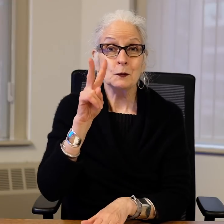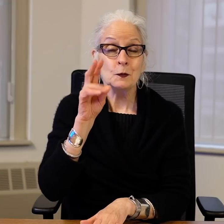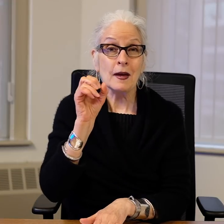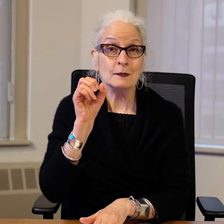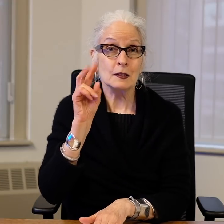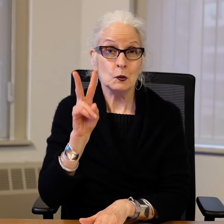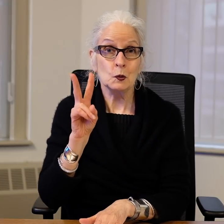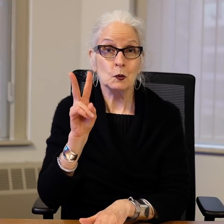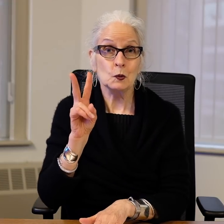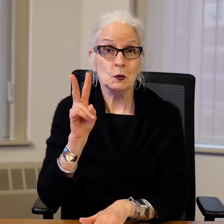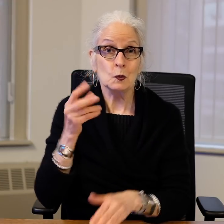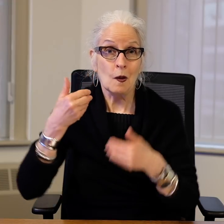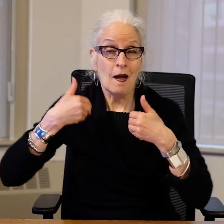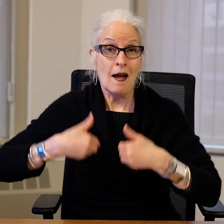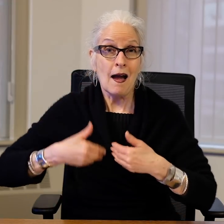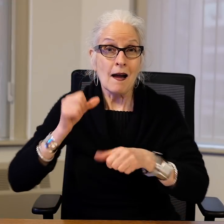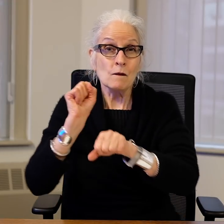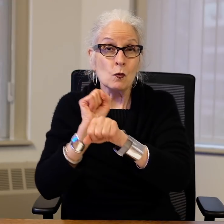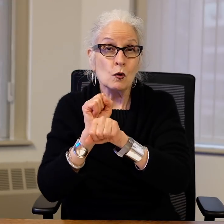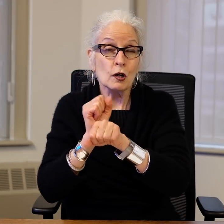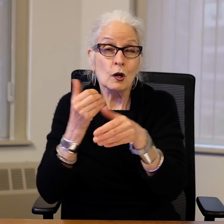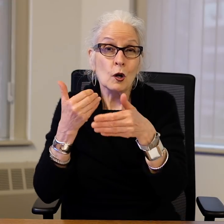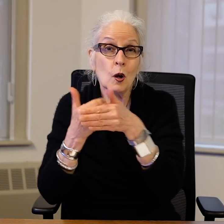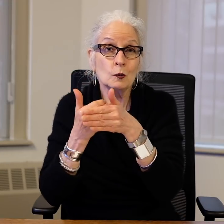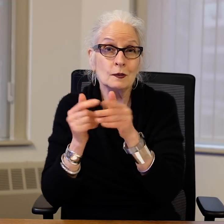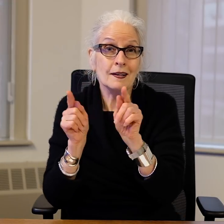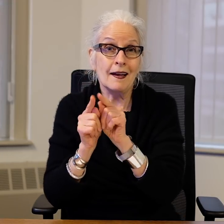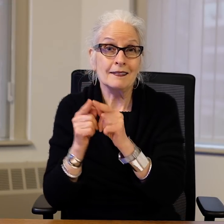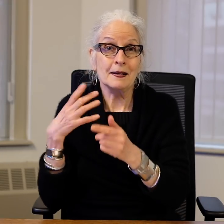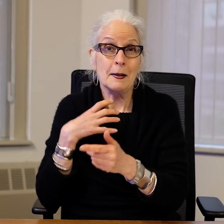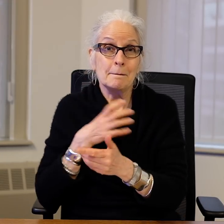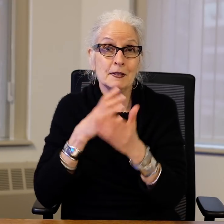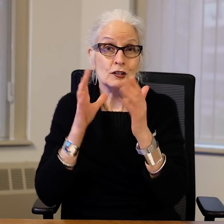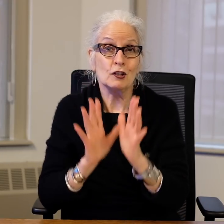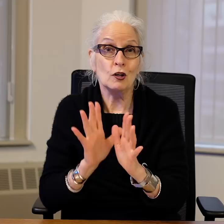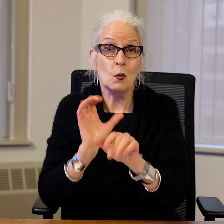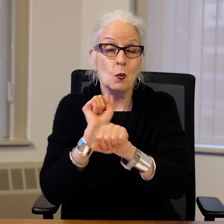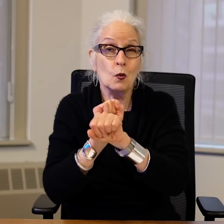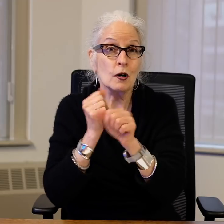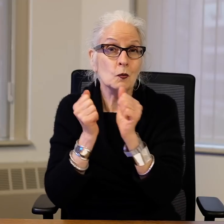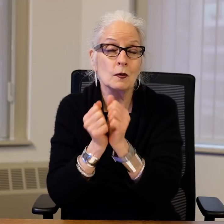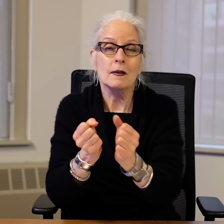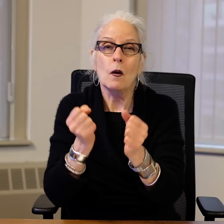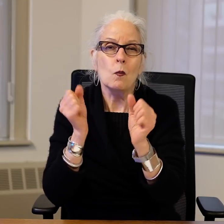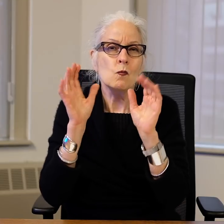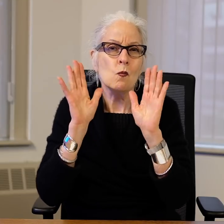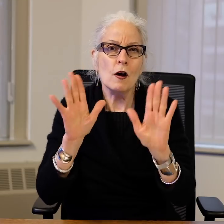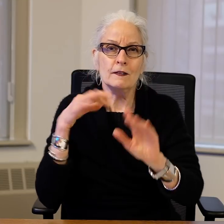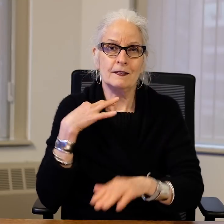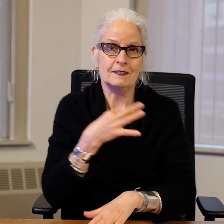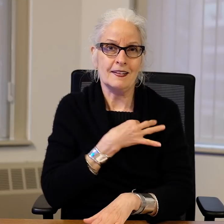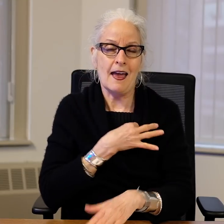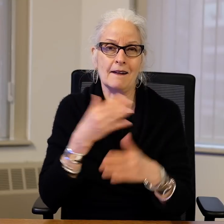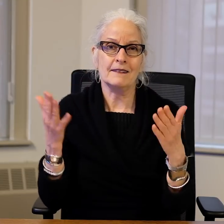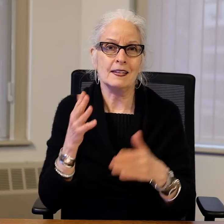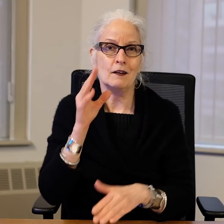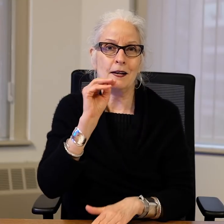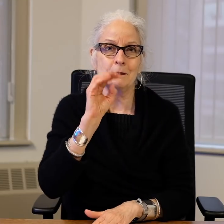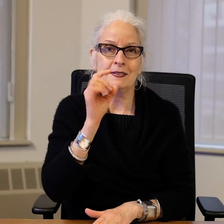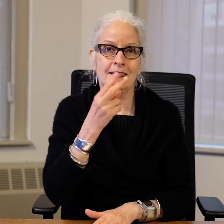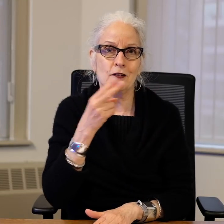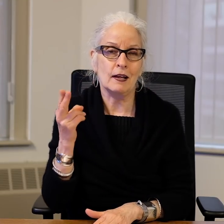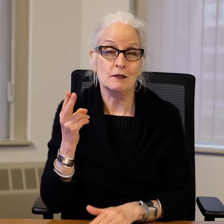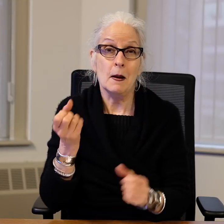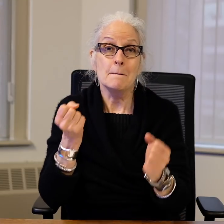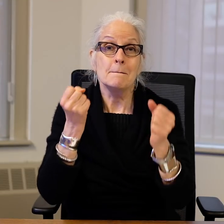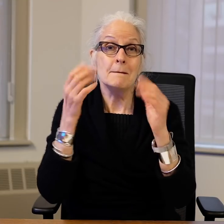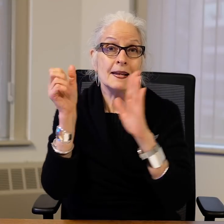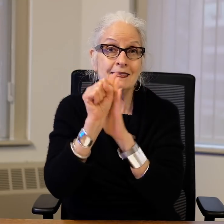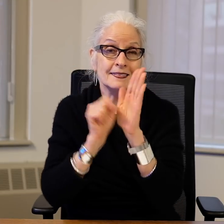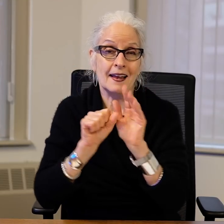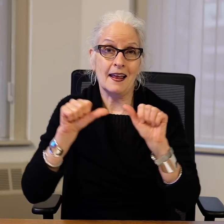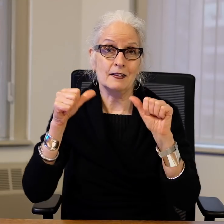Since 2002 I have worked closely as the Commissioner with wonderful staff members at MCDHH, multiple